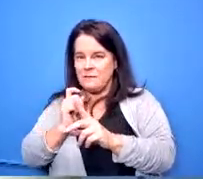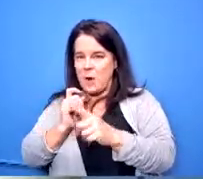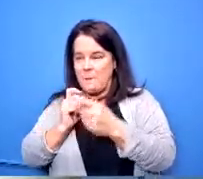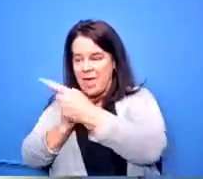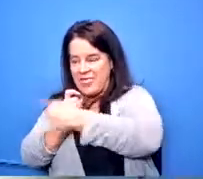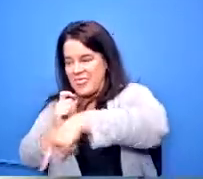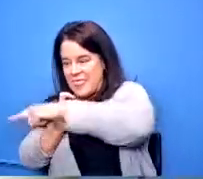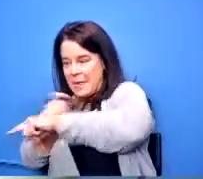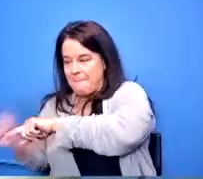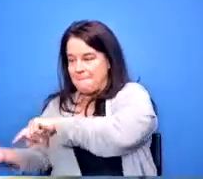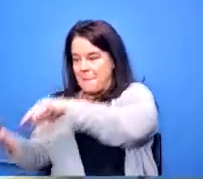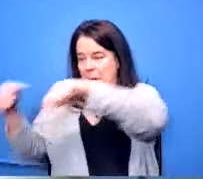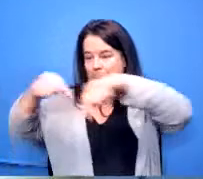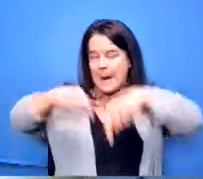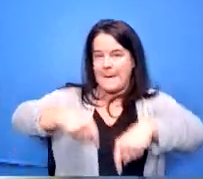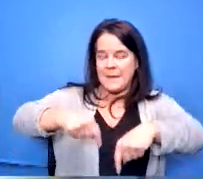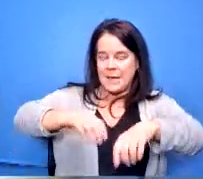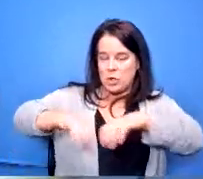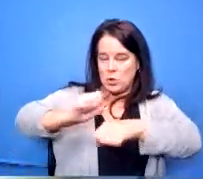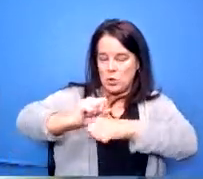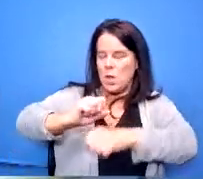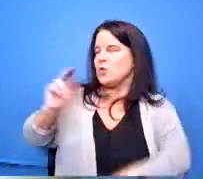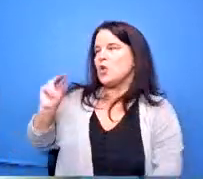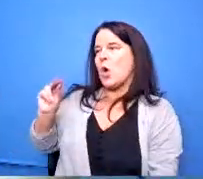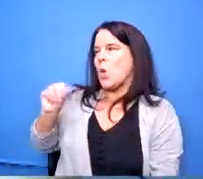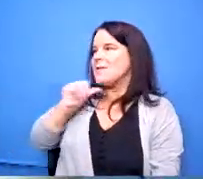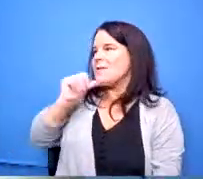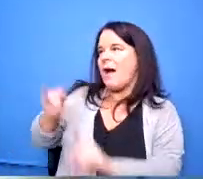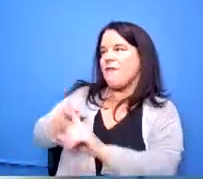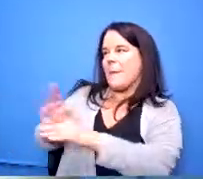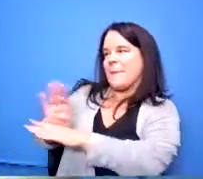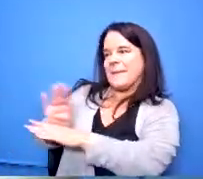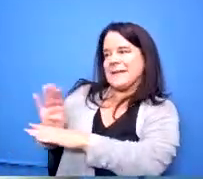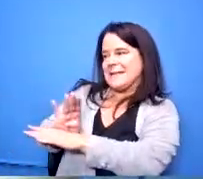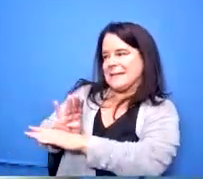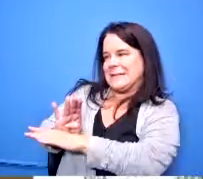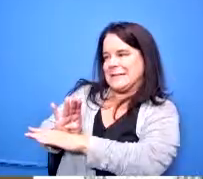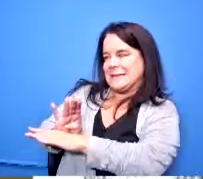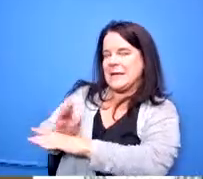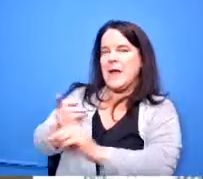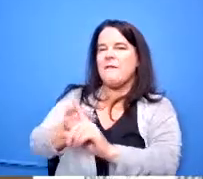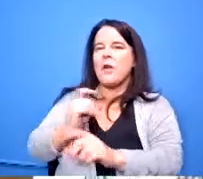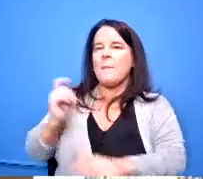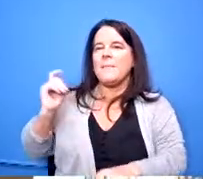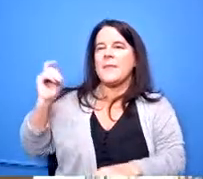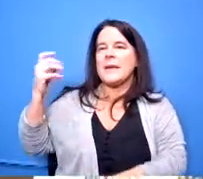on the site no it's not it's not from the business it's from it's from the employee it's the worker